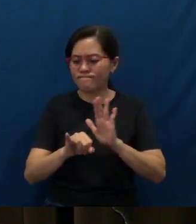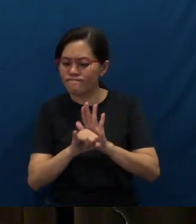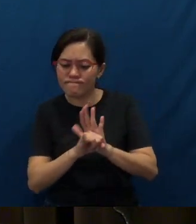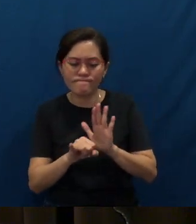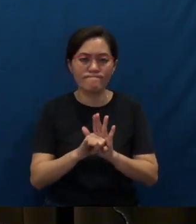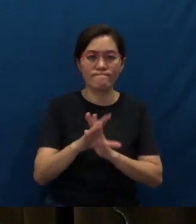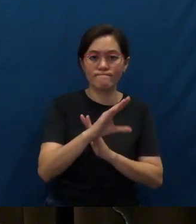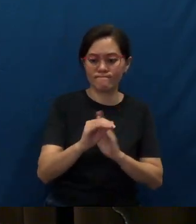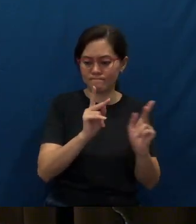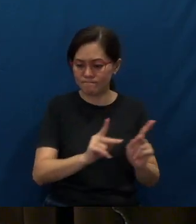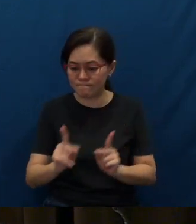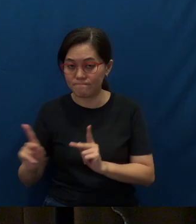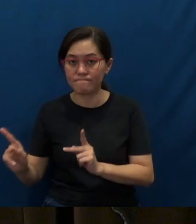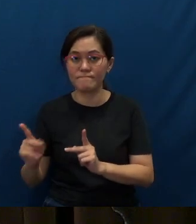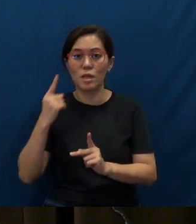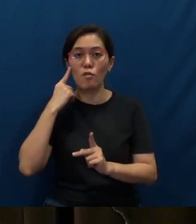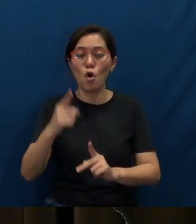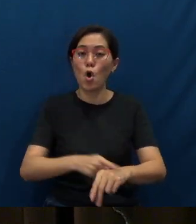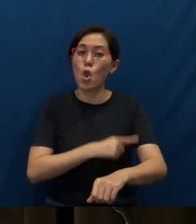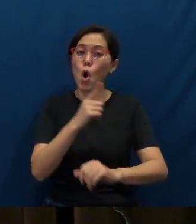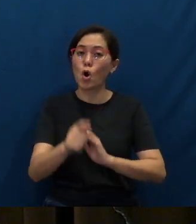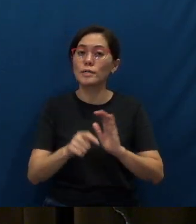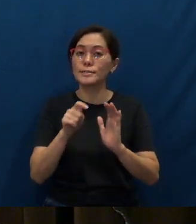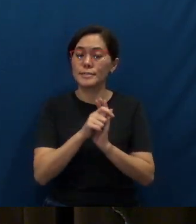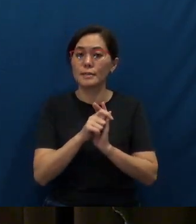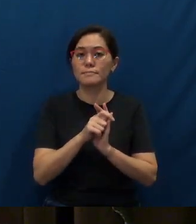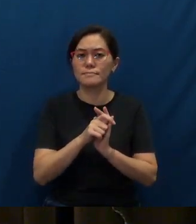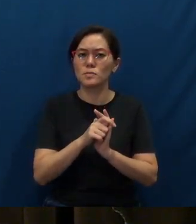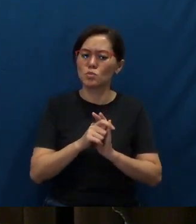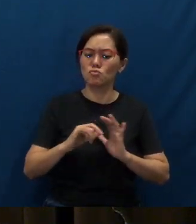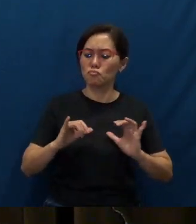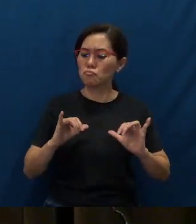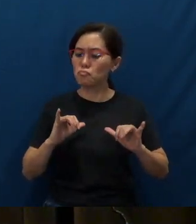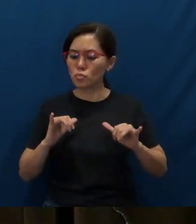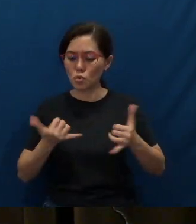and prepare for the long term, suitable ones from within these ethnic